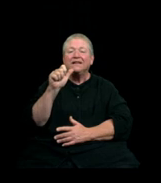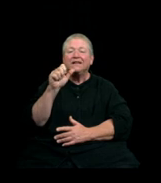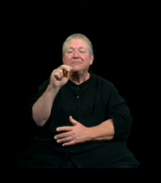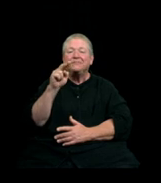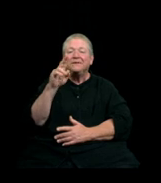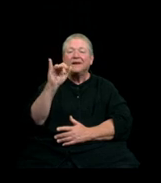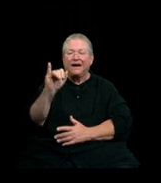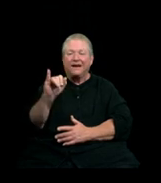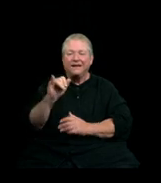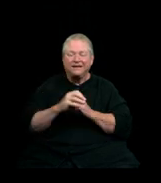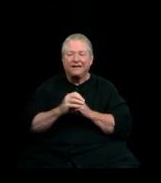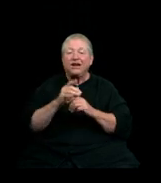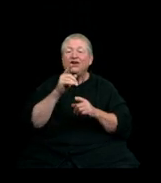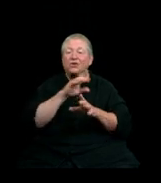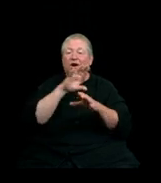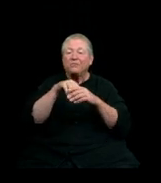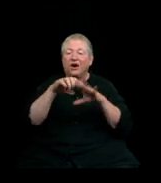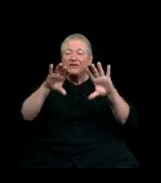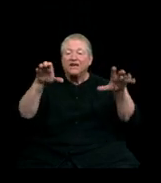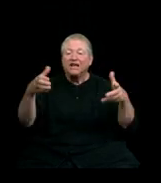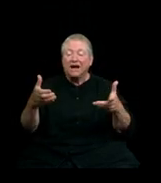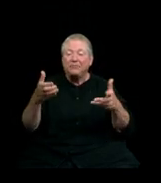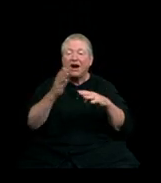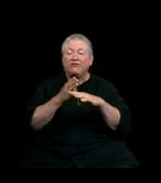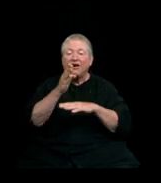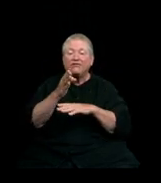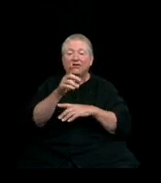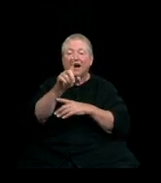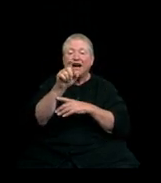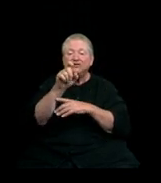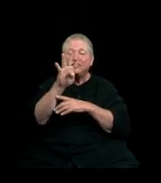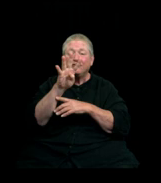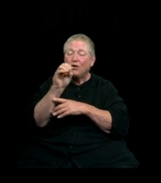You are part of a club of 140,000 people